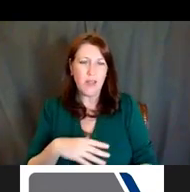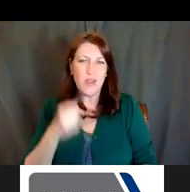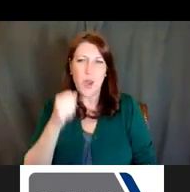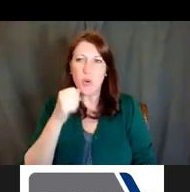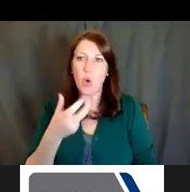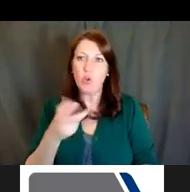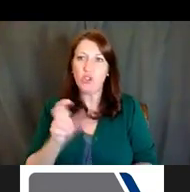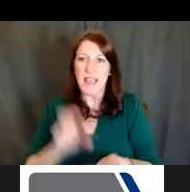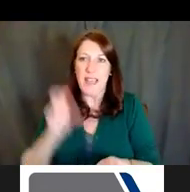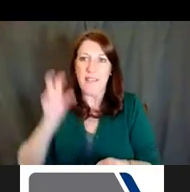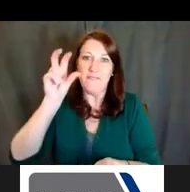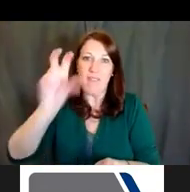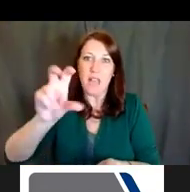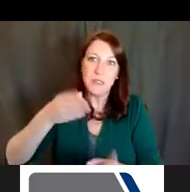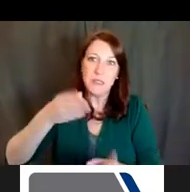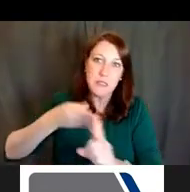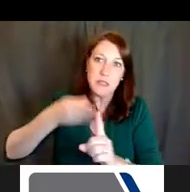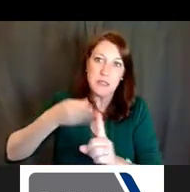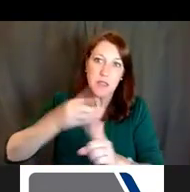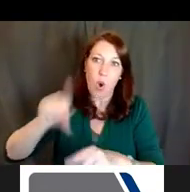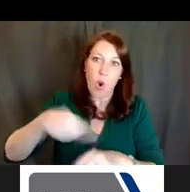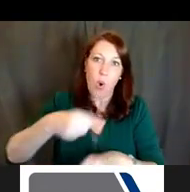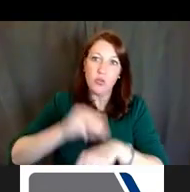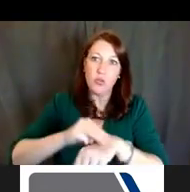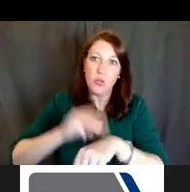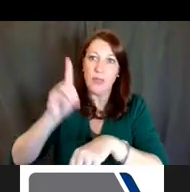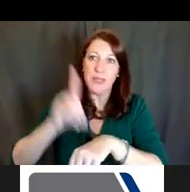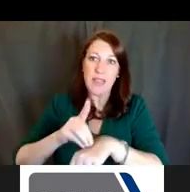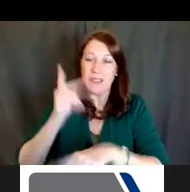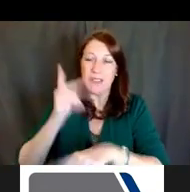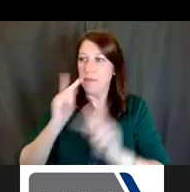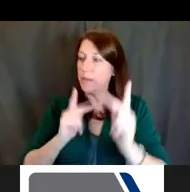what if people stop eating meat, right? Our investment's going to tank.